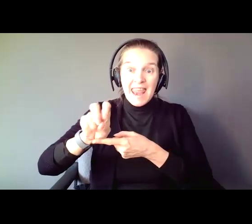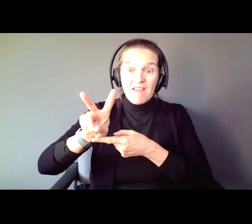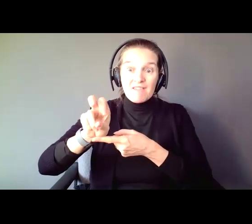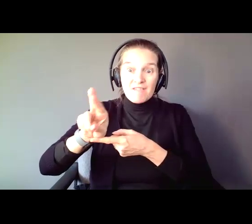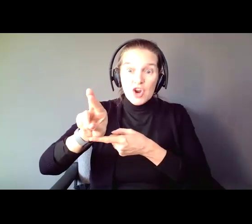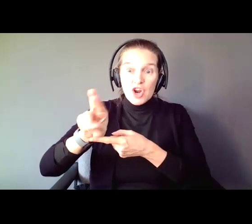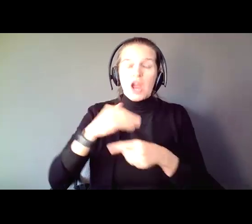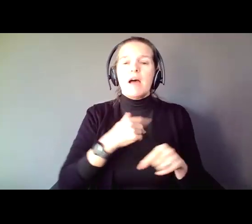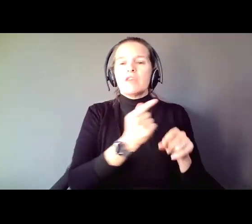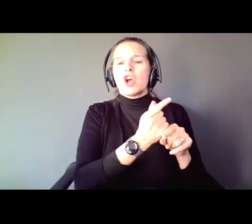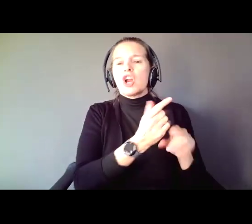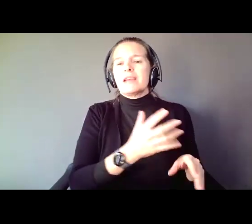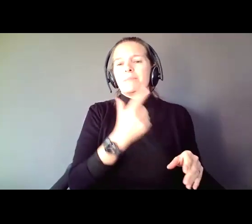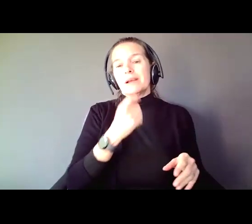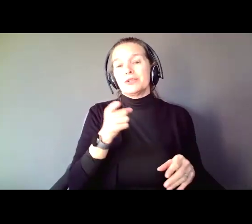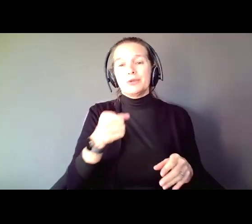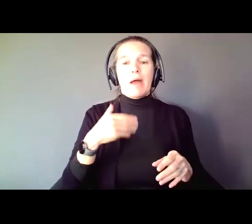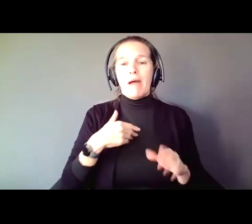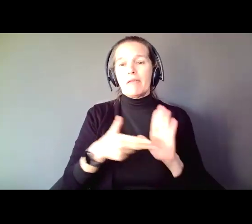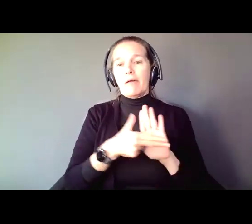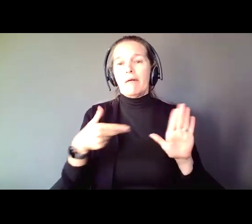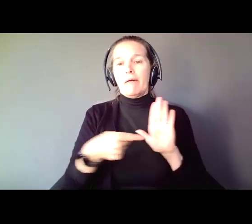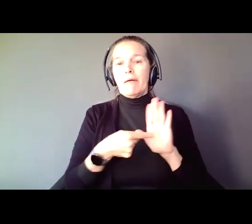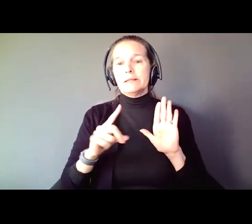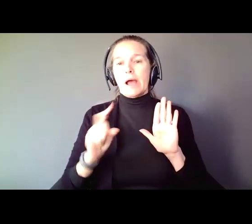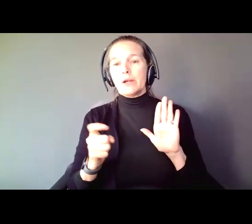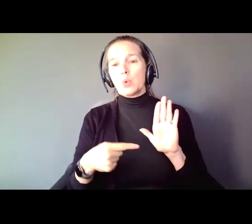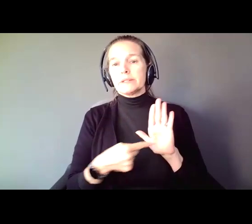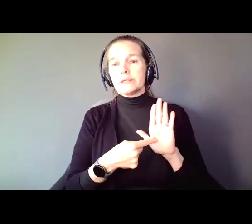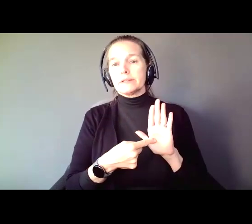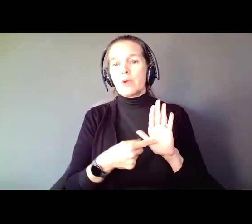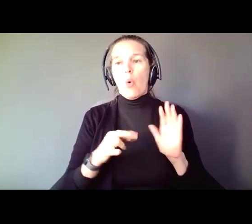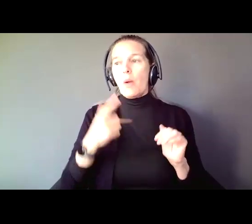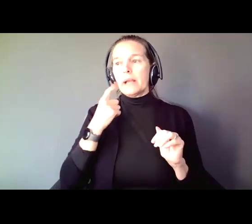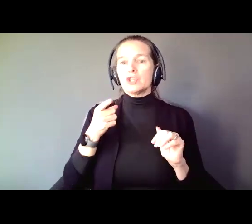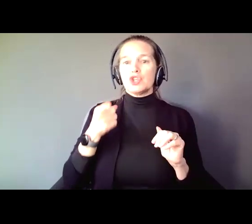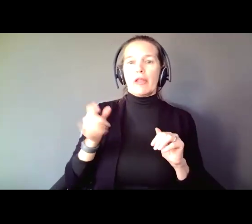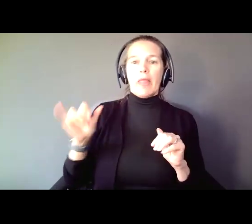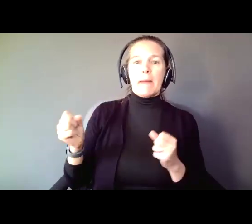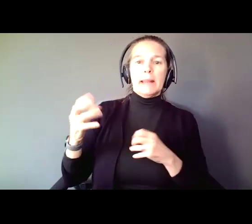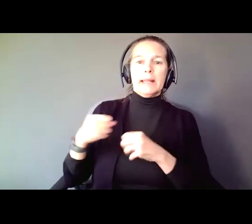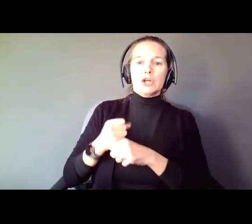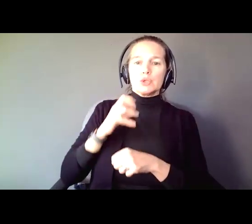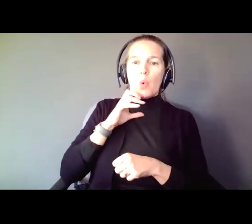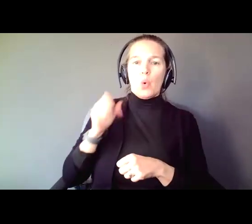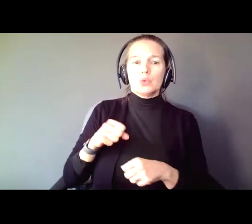just because you have X diagnosis, or you are Y years old, or because you need help. And the two on